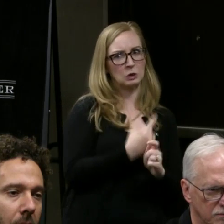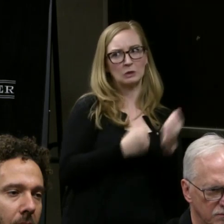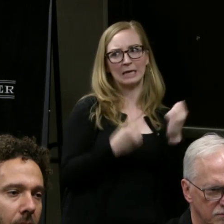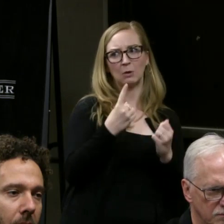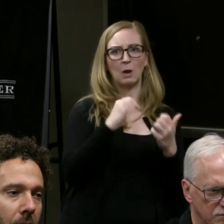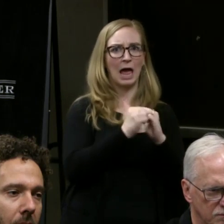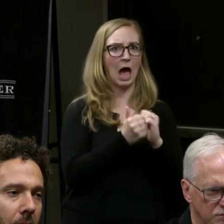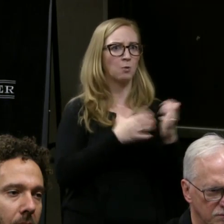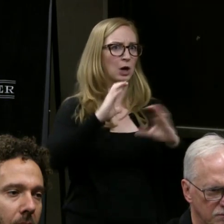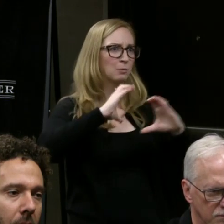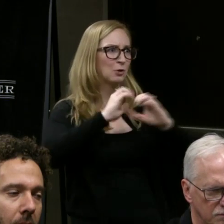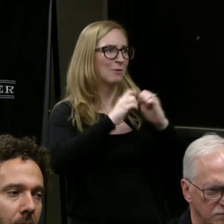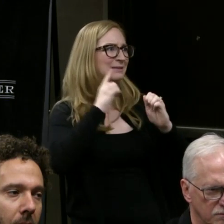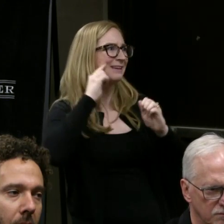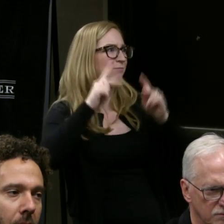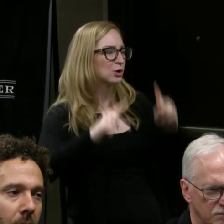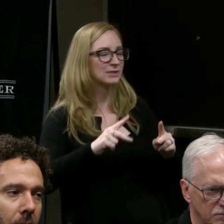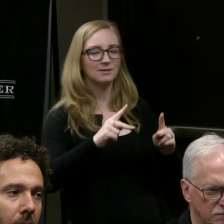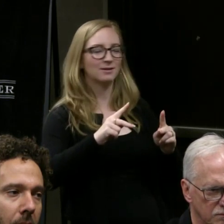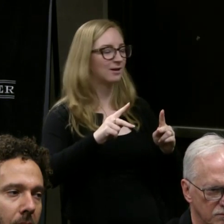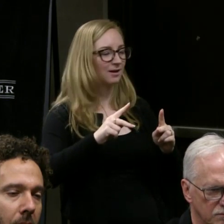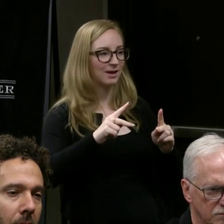but we start making it about ourselves.